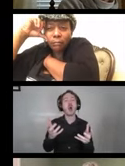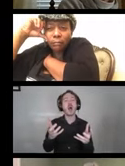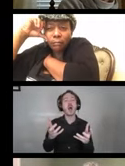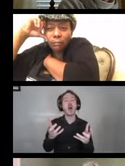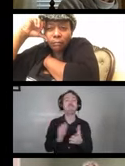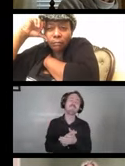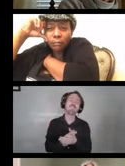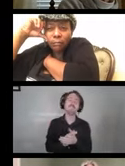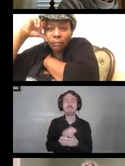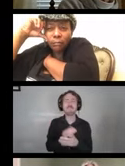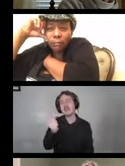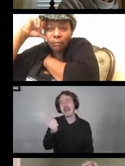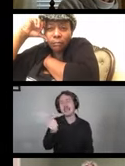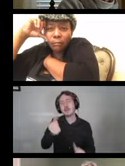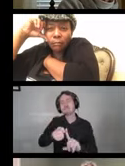just a little bit of more information